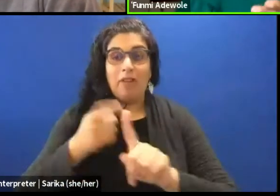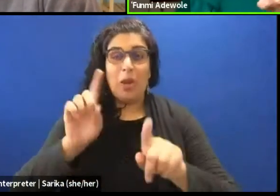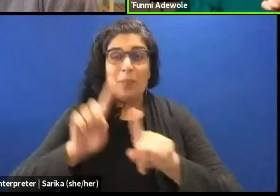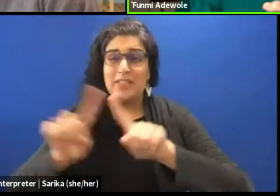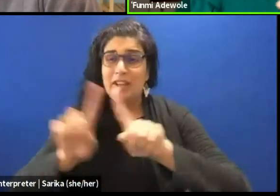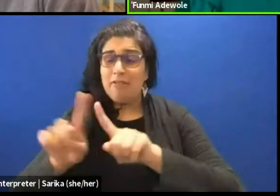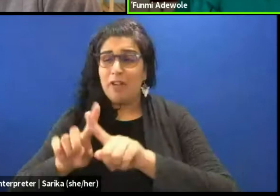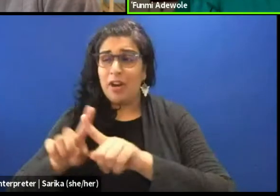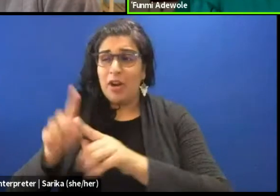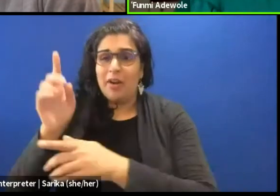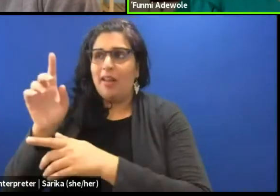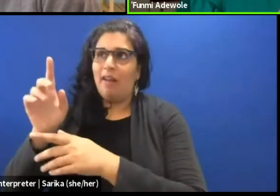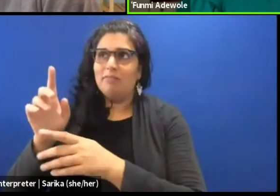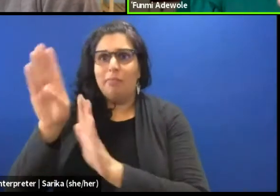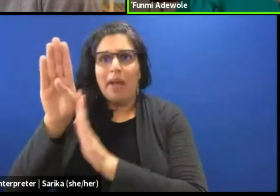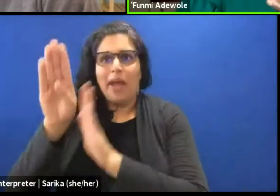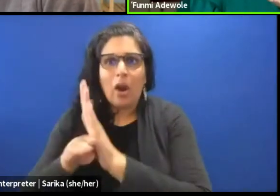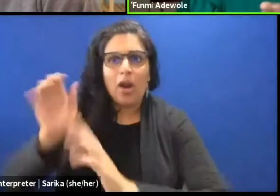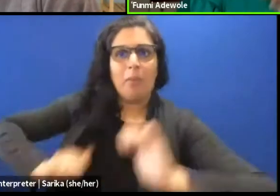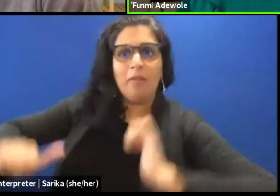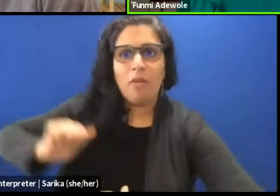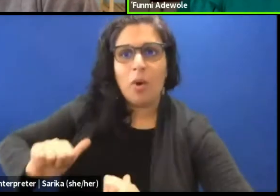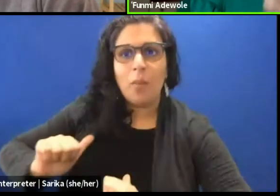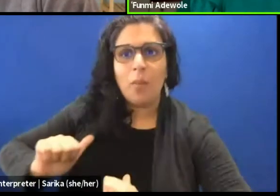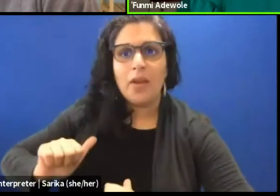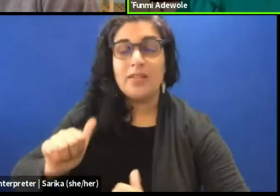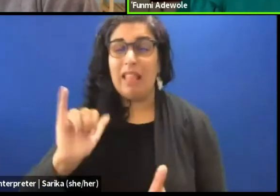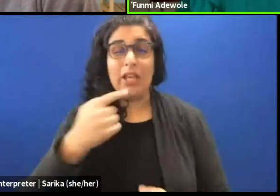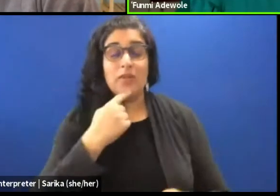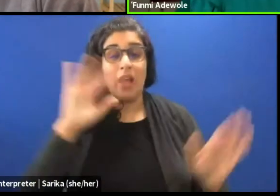As you said in your introduction, I work a lot with choreographers,